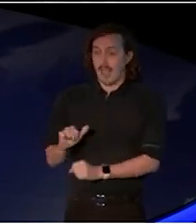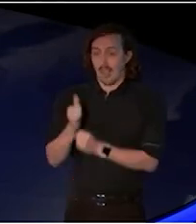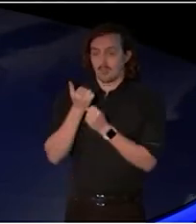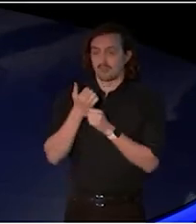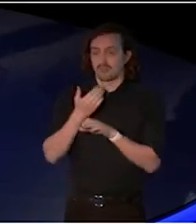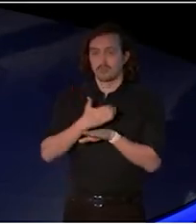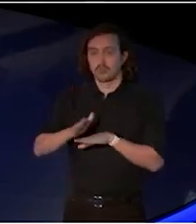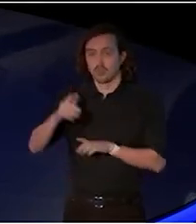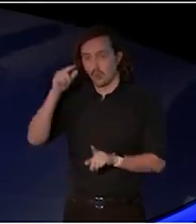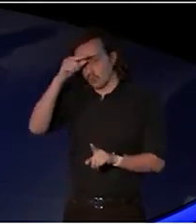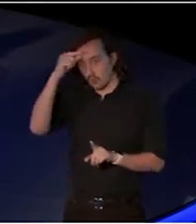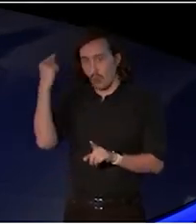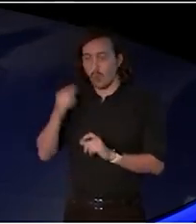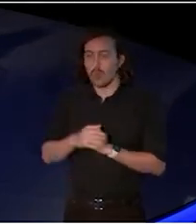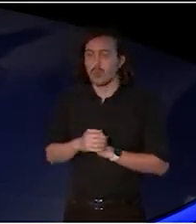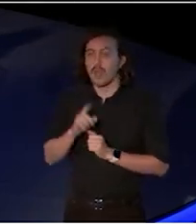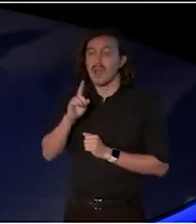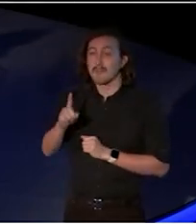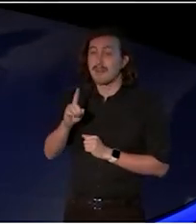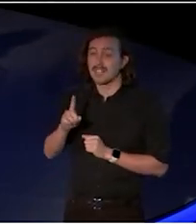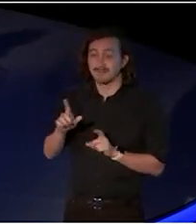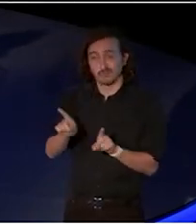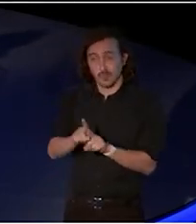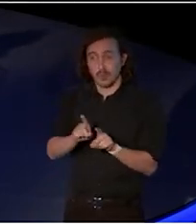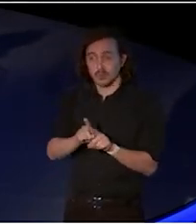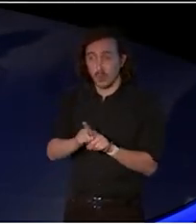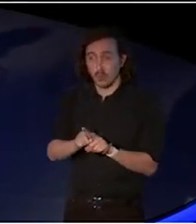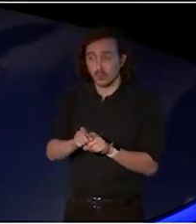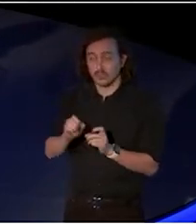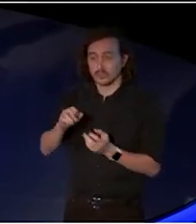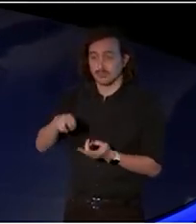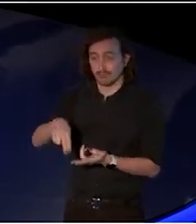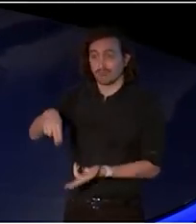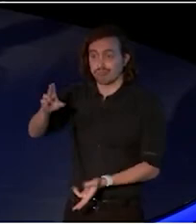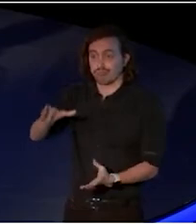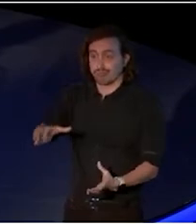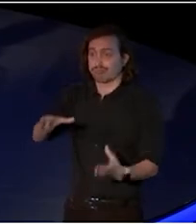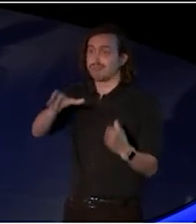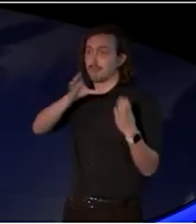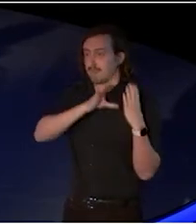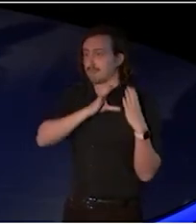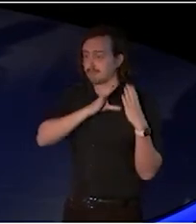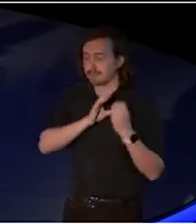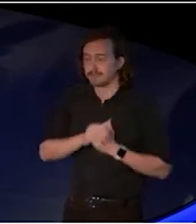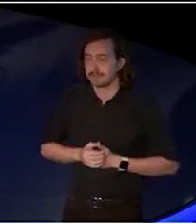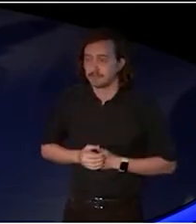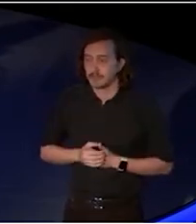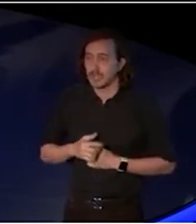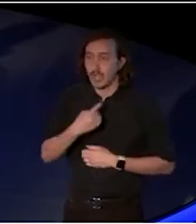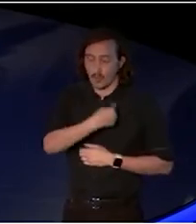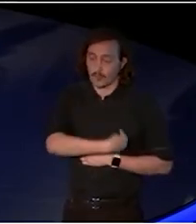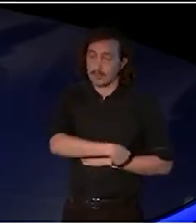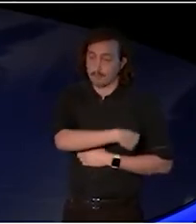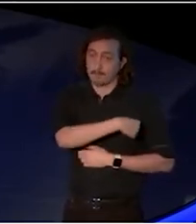the increased responsibility that goes with it. I want to make a commitment to everybody here on behalf of Creative